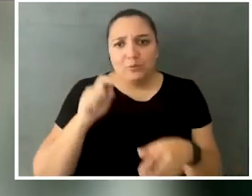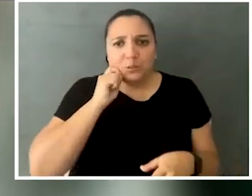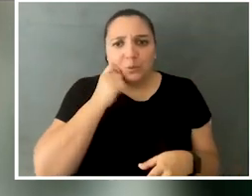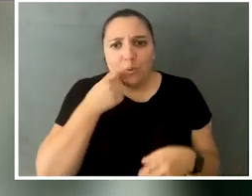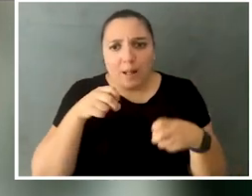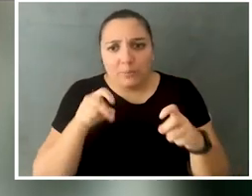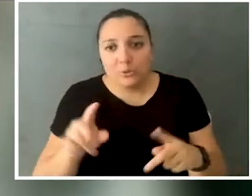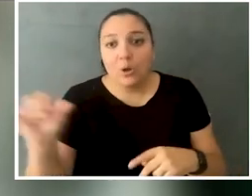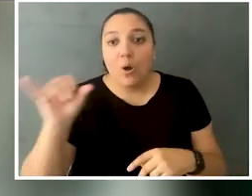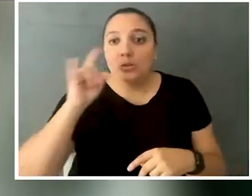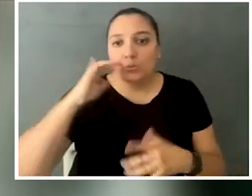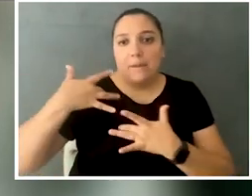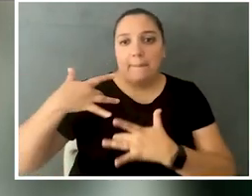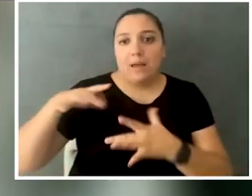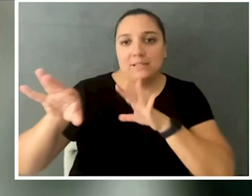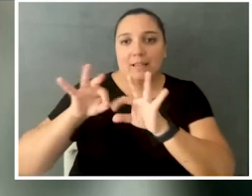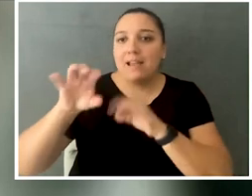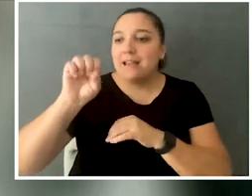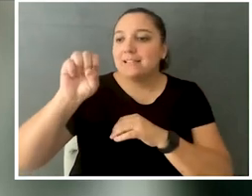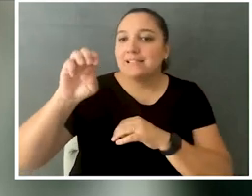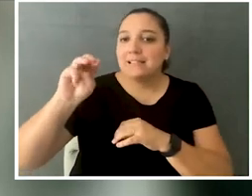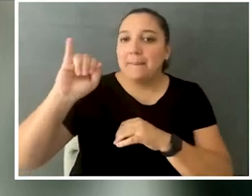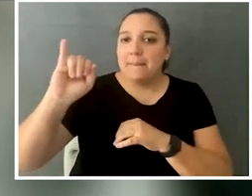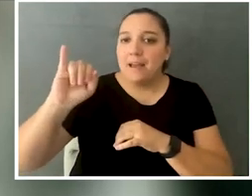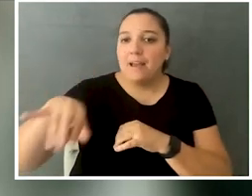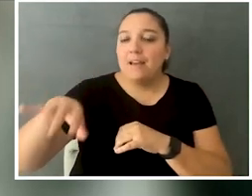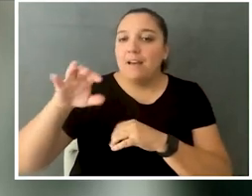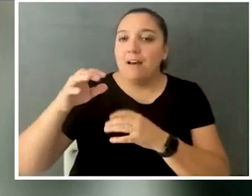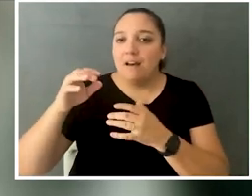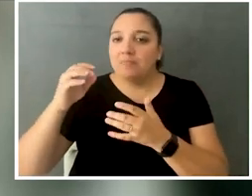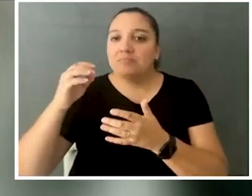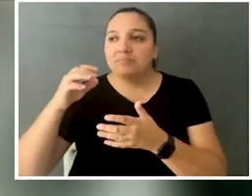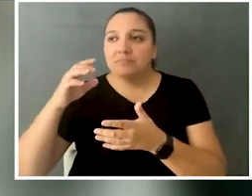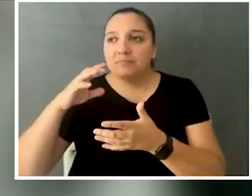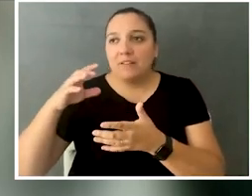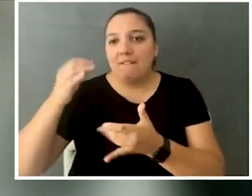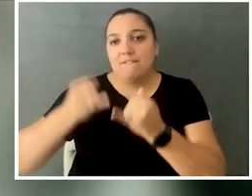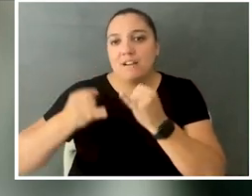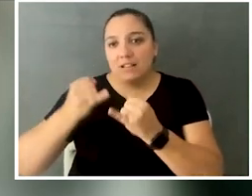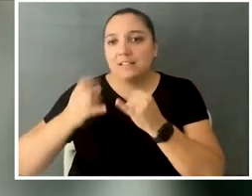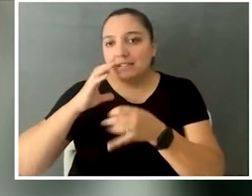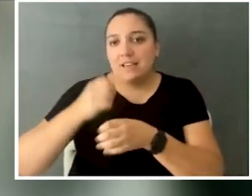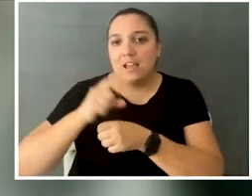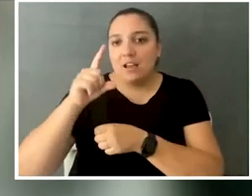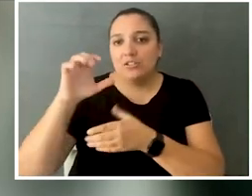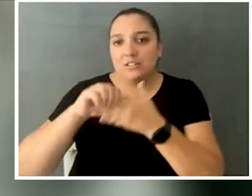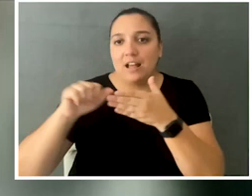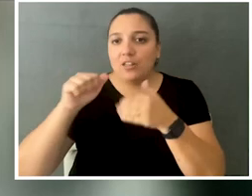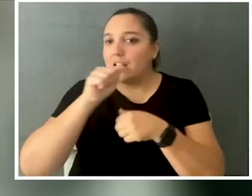Yeah, and it's a really cool opportunity, and we also select 10 semifinalists who each receive a $100 Amazon gift card, and, also, we usually get some surprises in there,